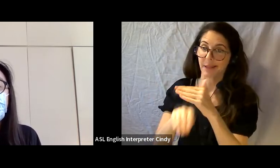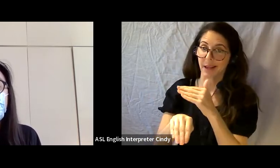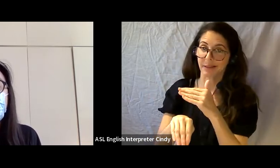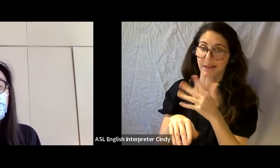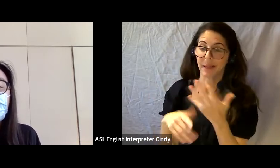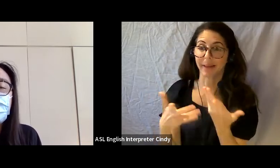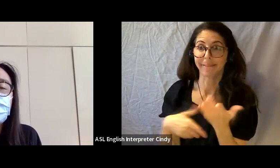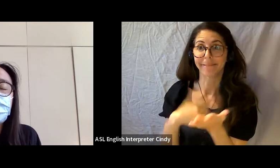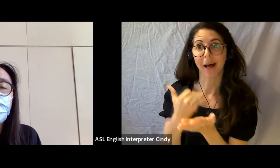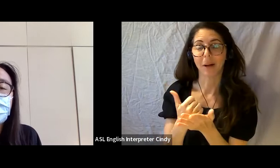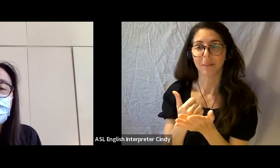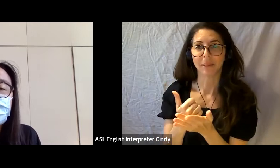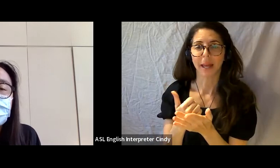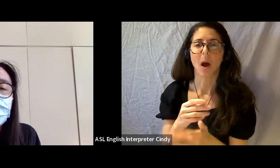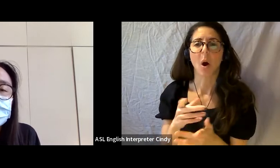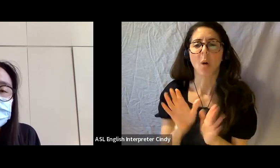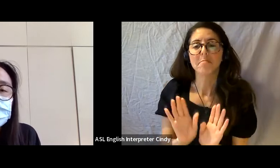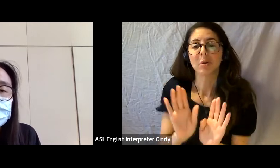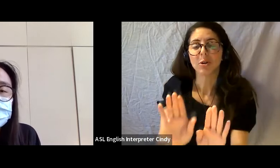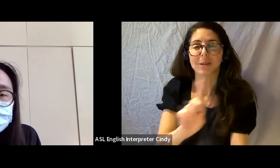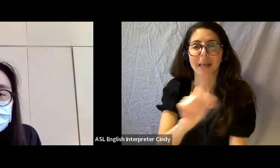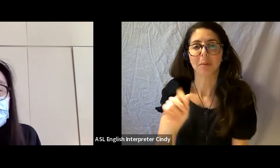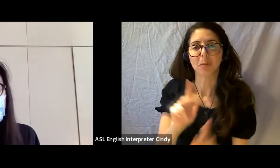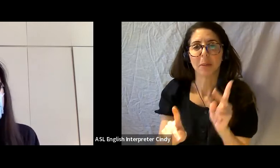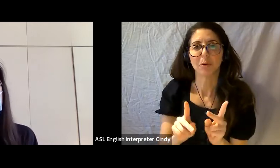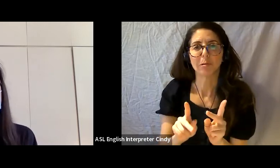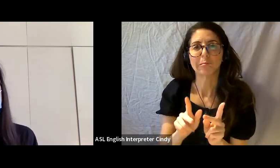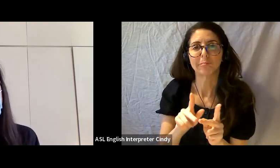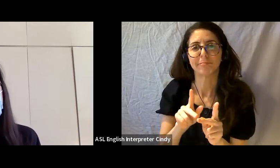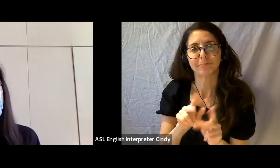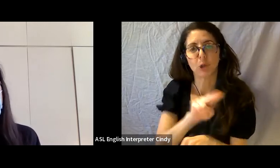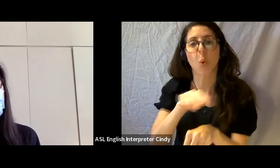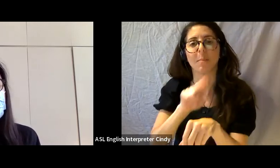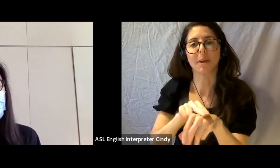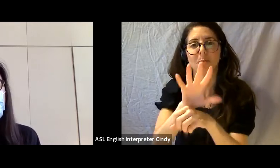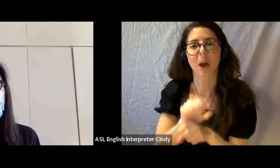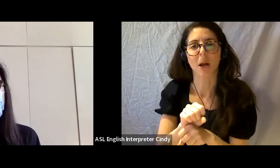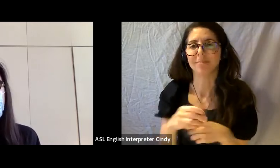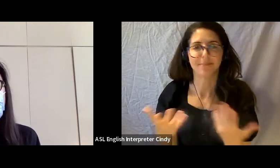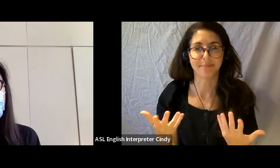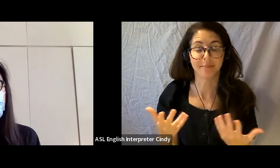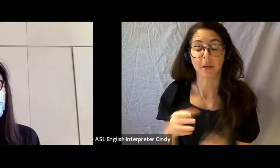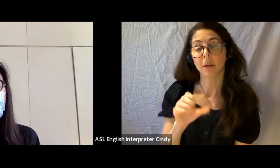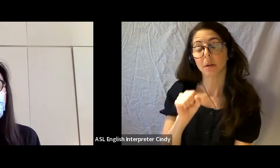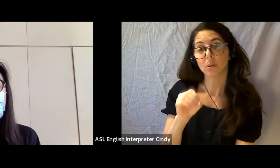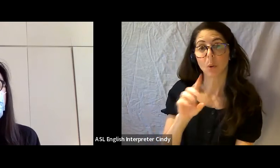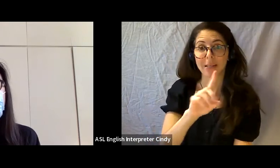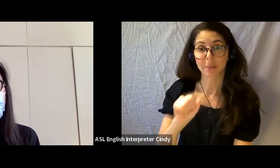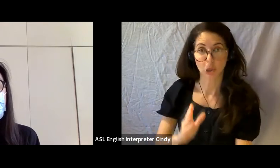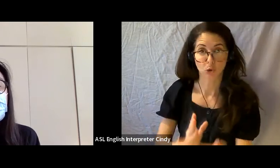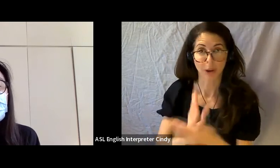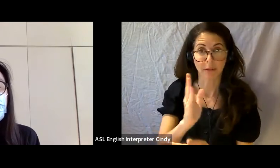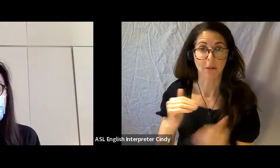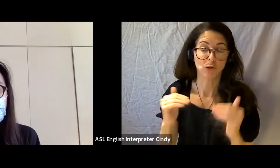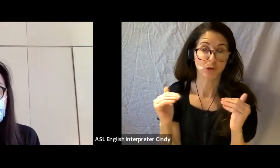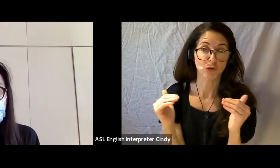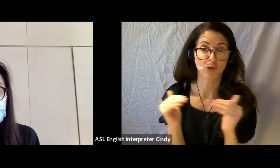into normative practices. And so, when we’re telling the story of disability rights, justice and accessibility,